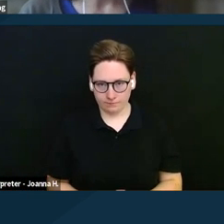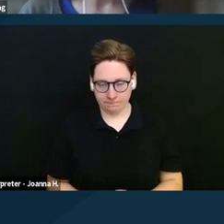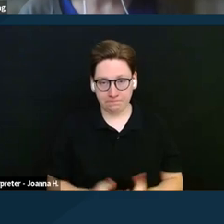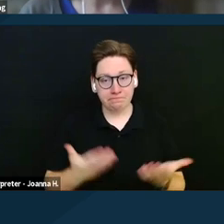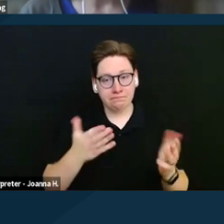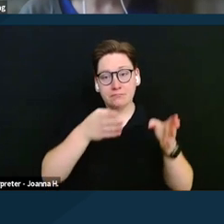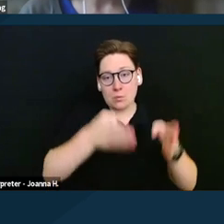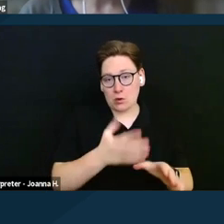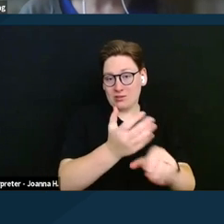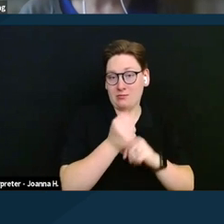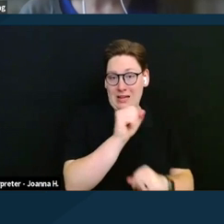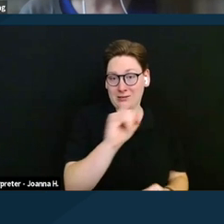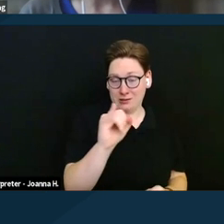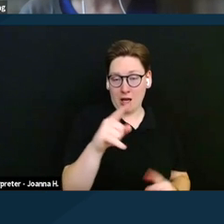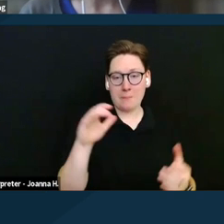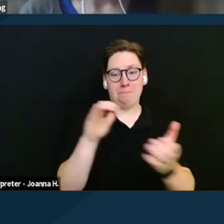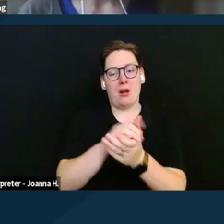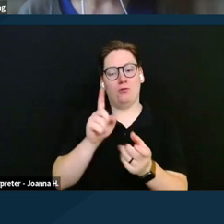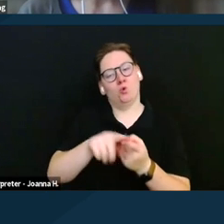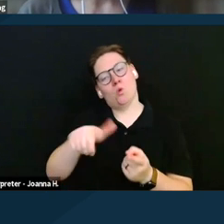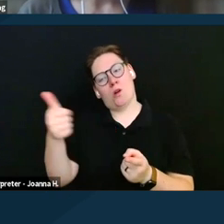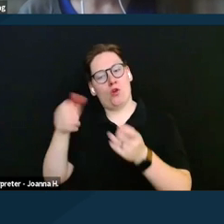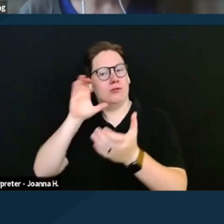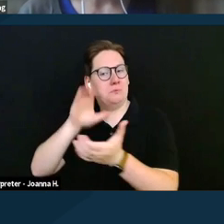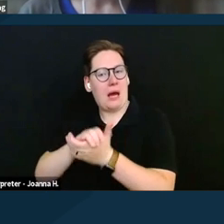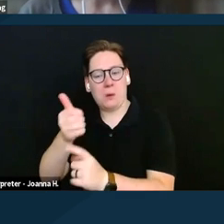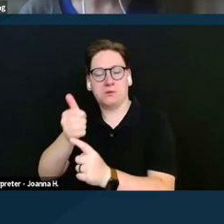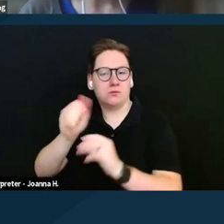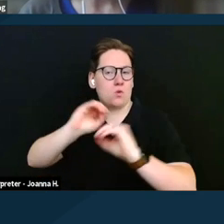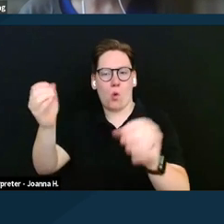who is not receiving SSI, there is some complicated rules